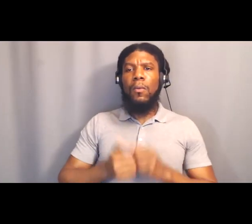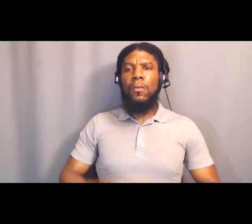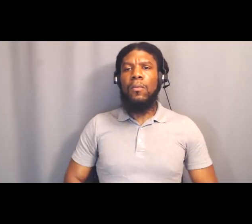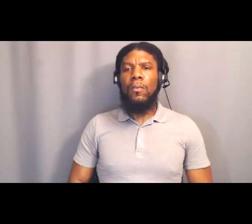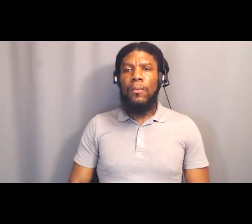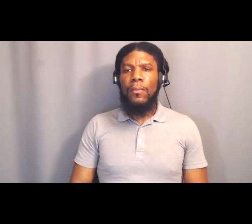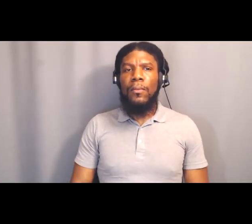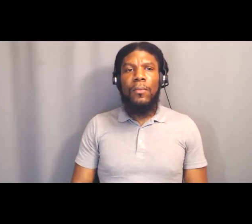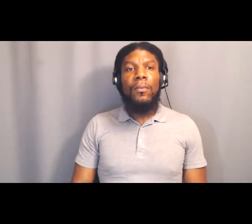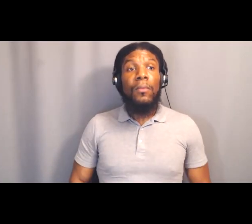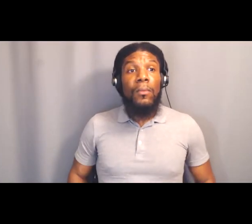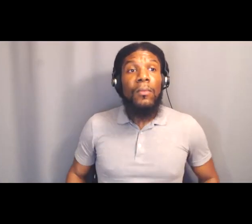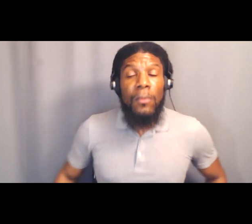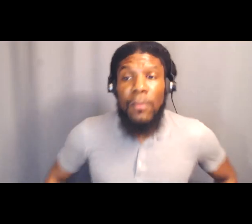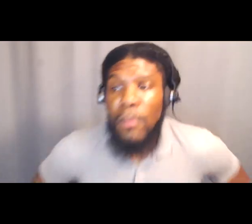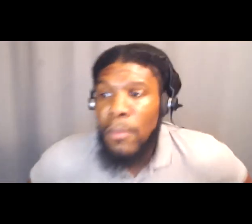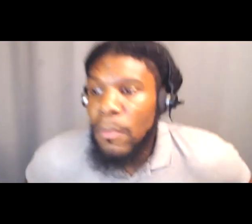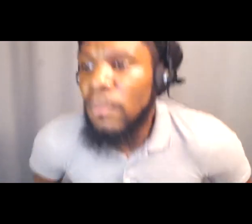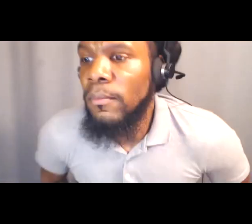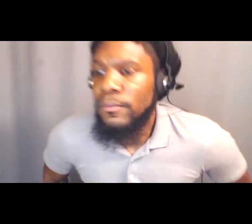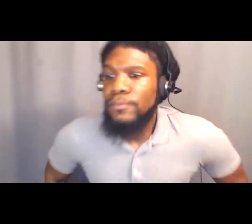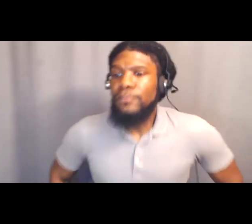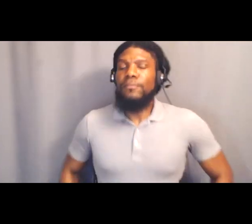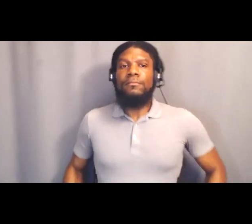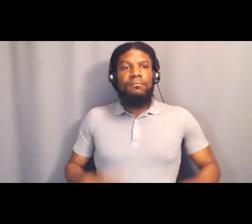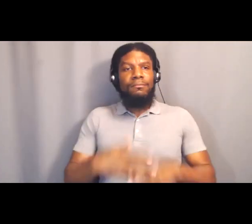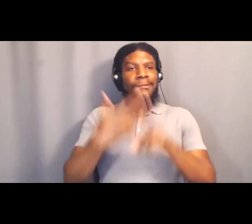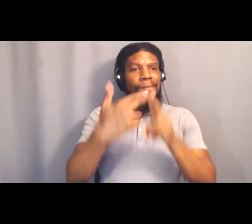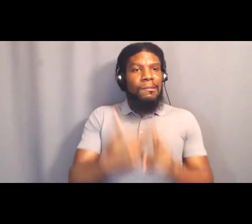Signing petitions, writing op-eds, what else? Alessandra.